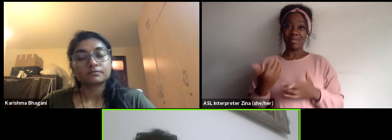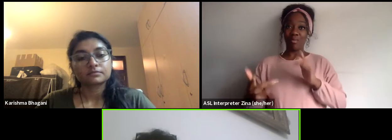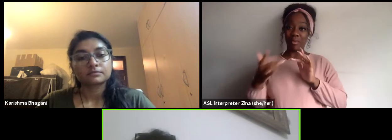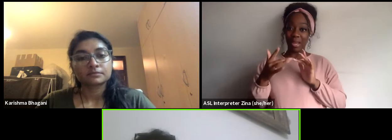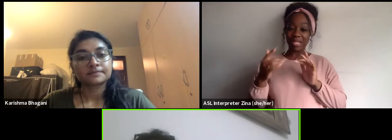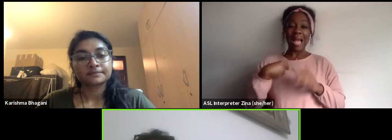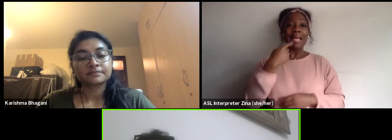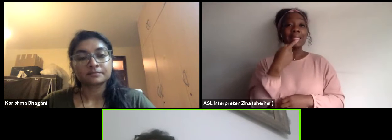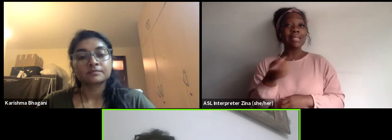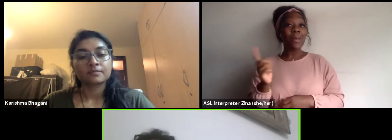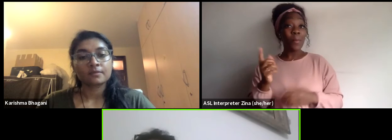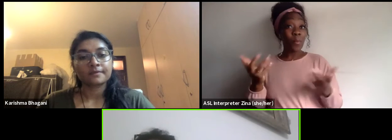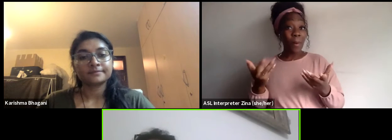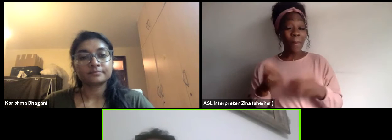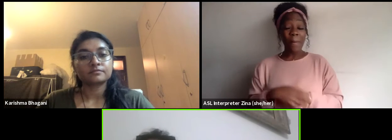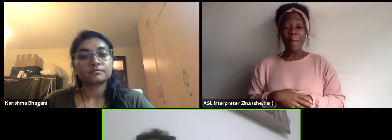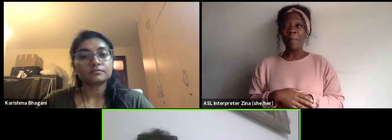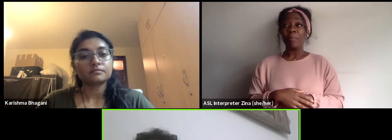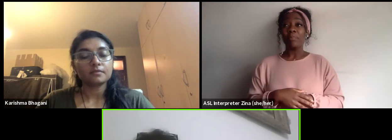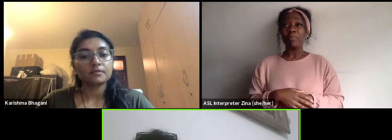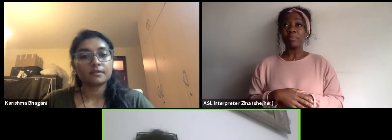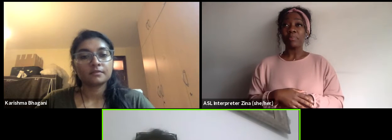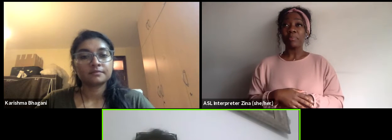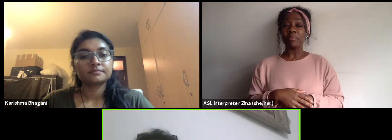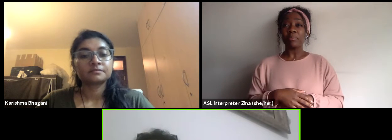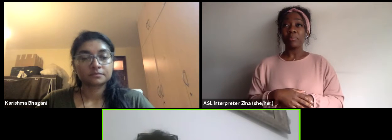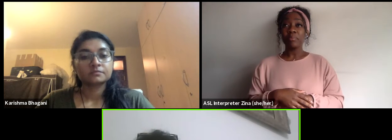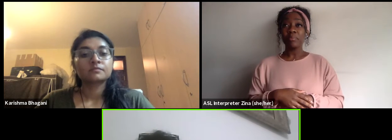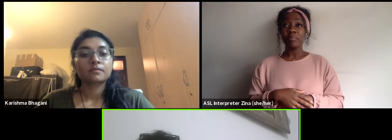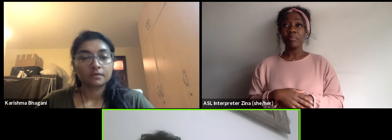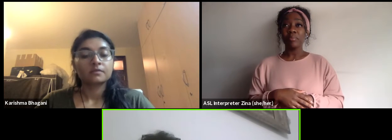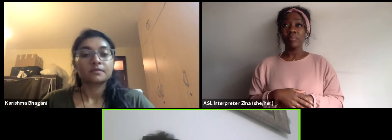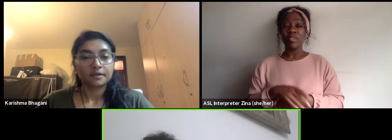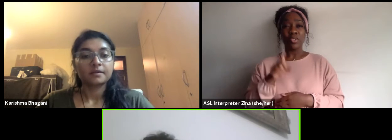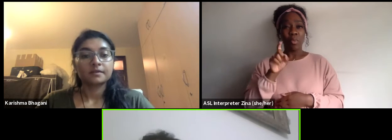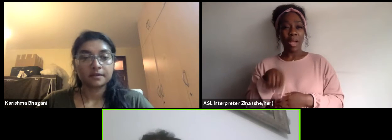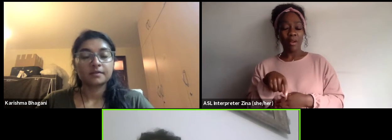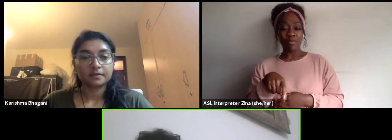is reaching that level of balance between your independency